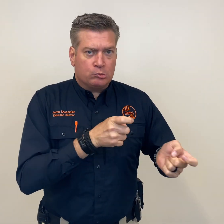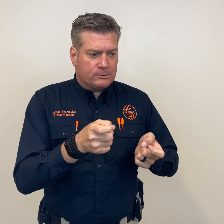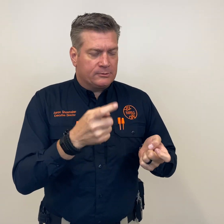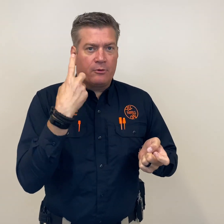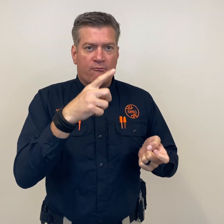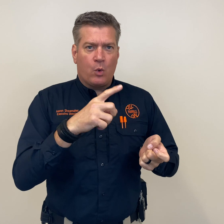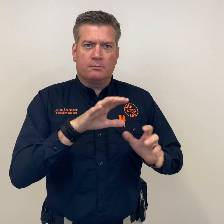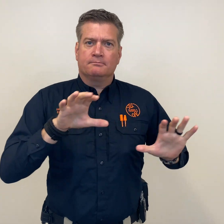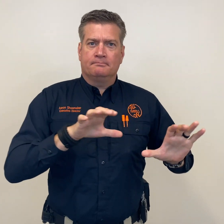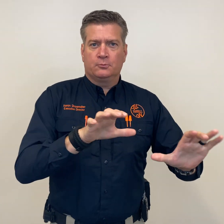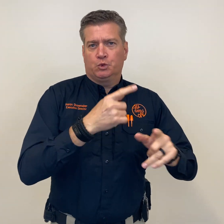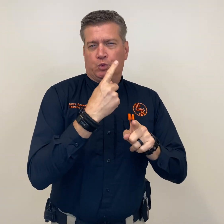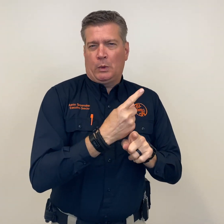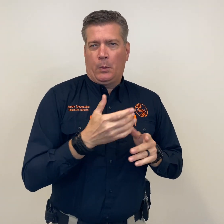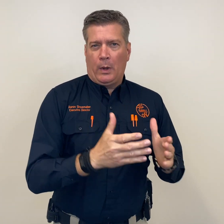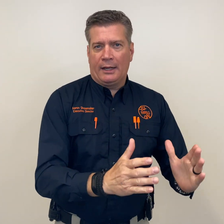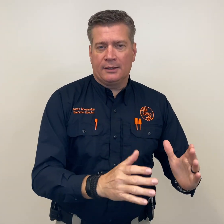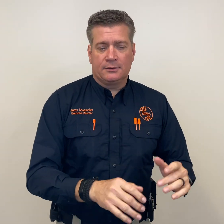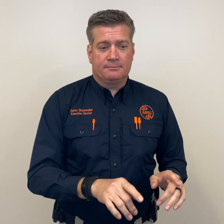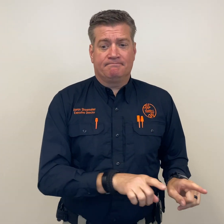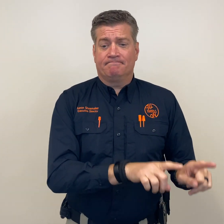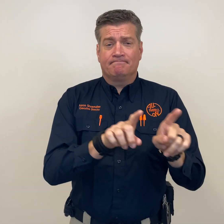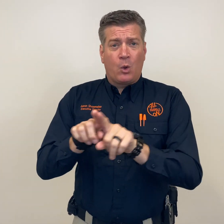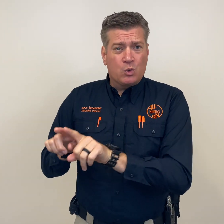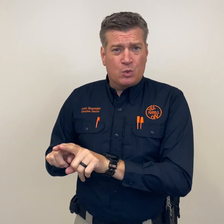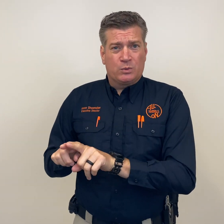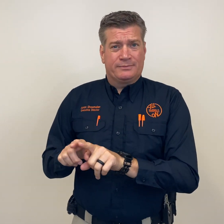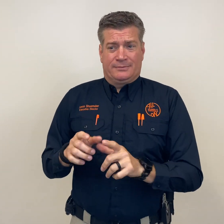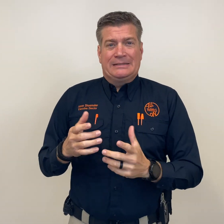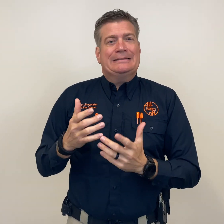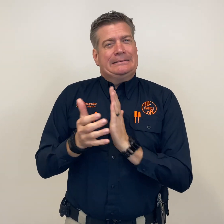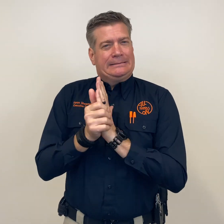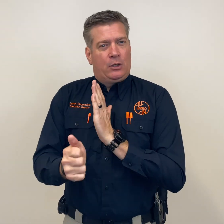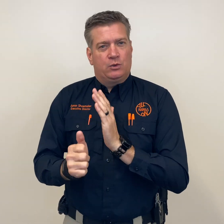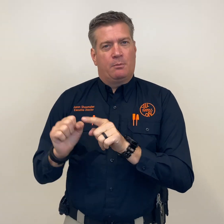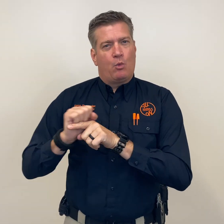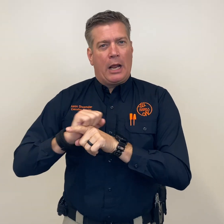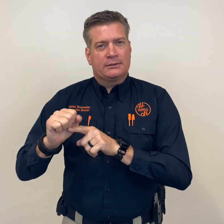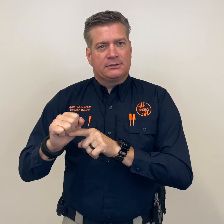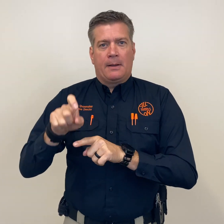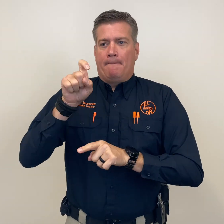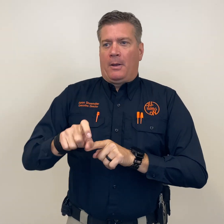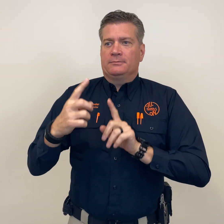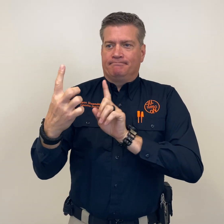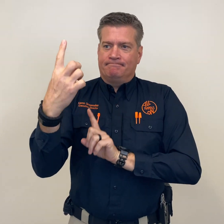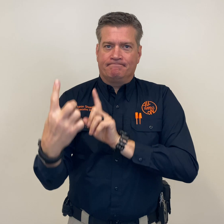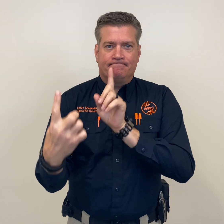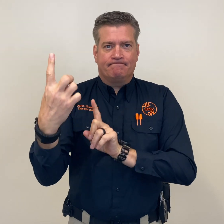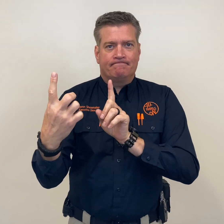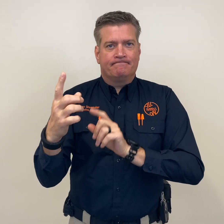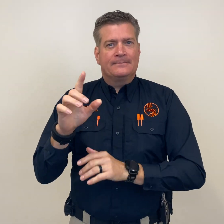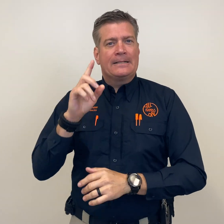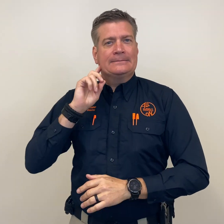to demonstrate mastery, to give feedback and further instruction. Also working for